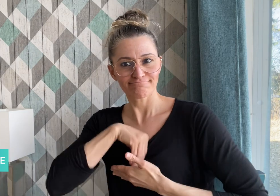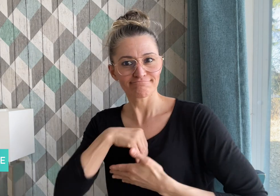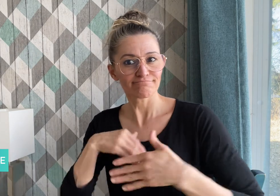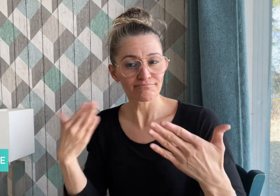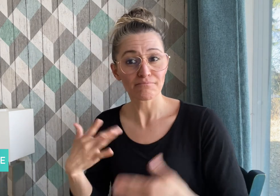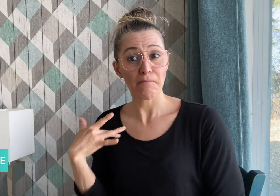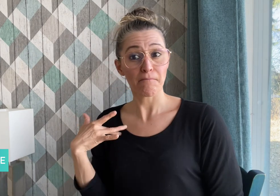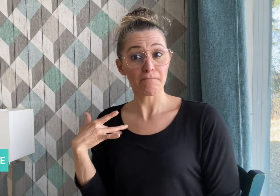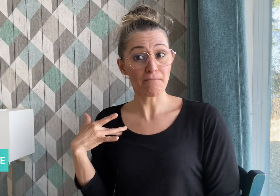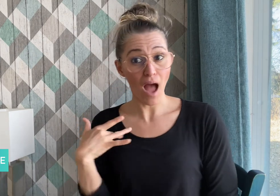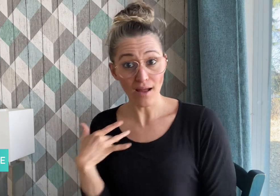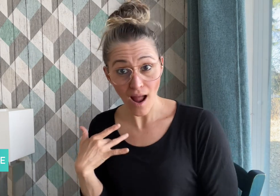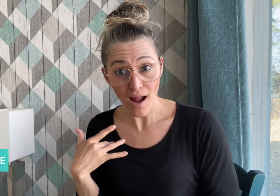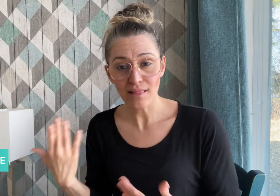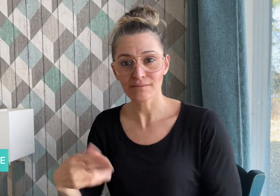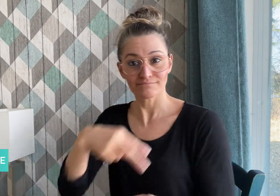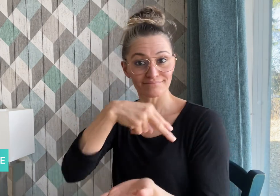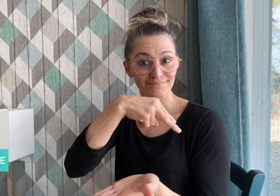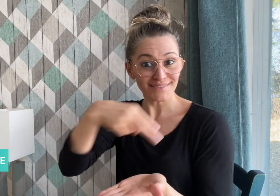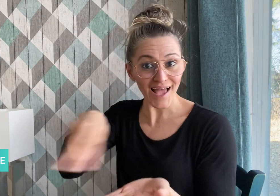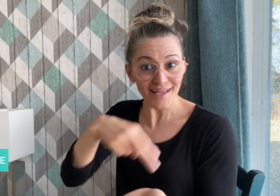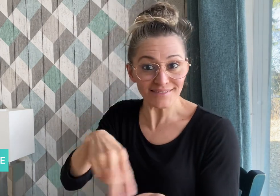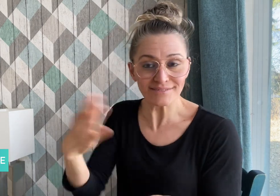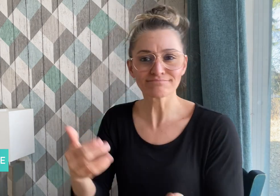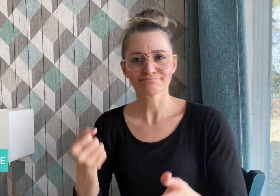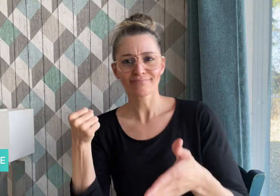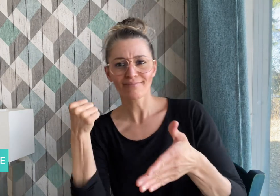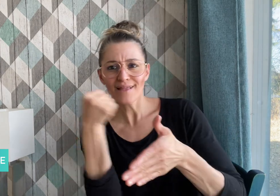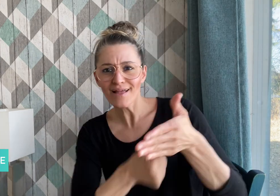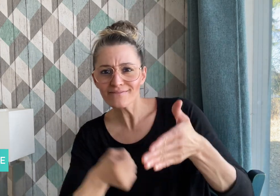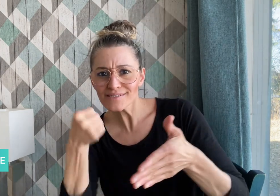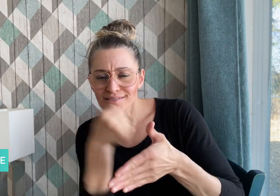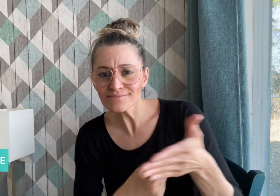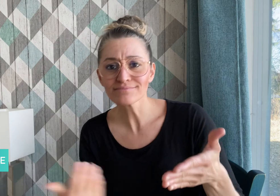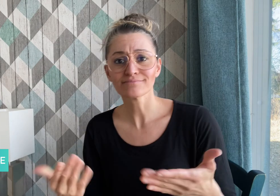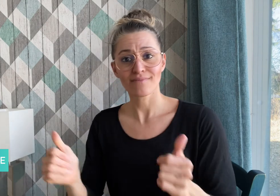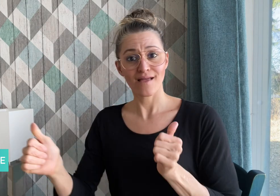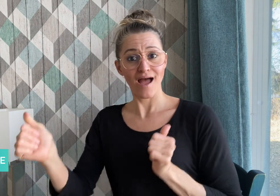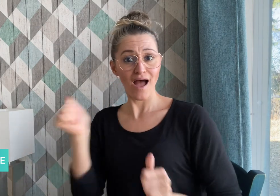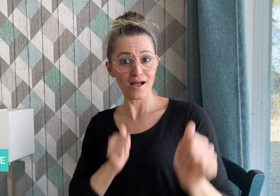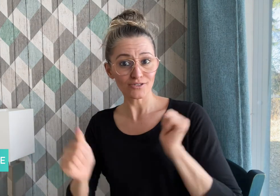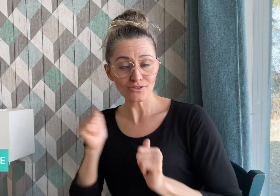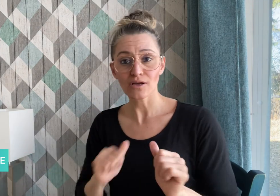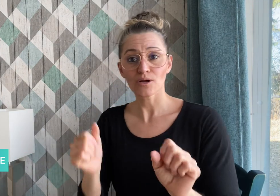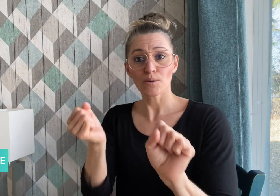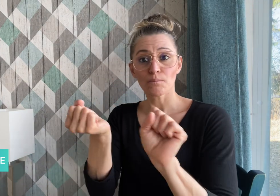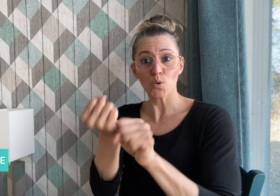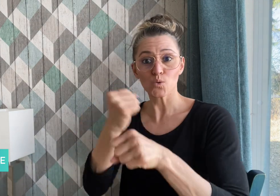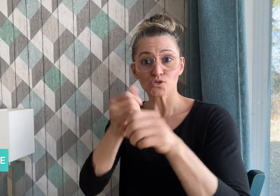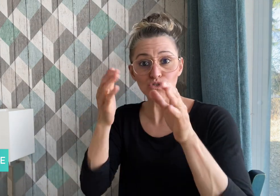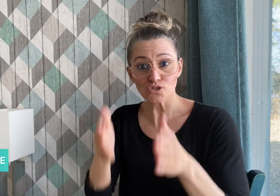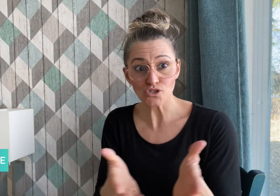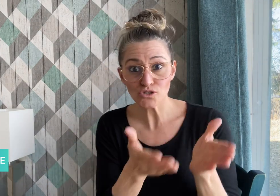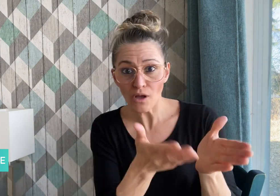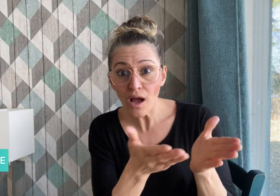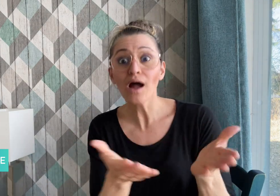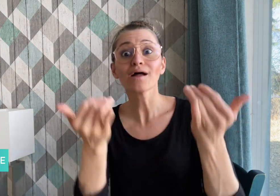actor, producer, and now also a writer.